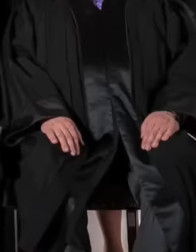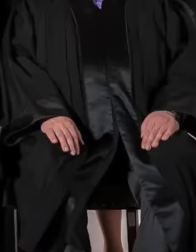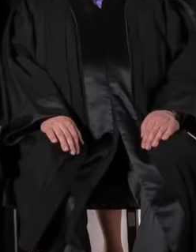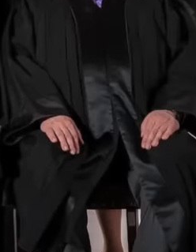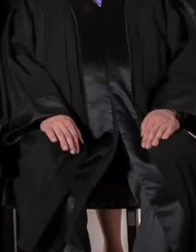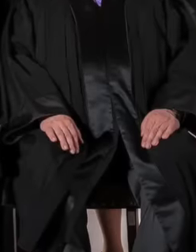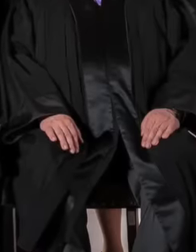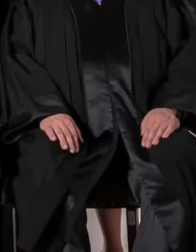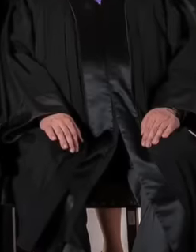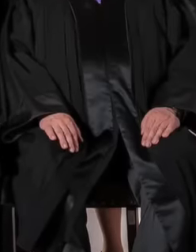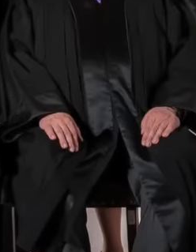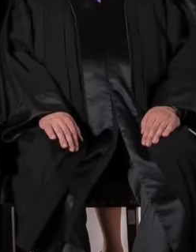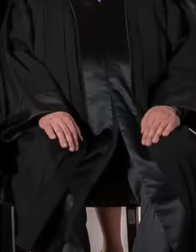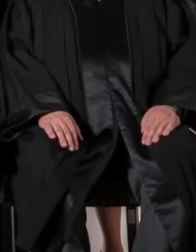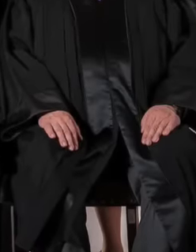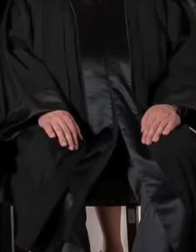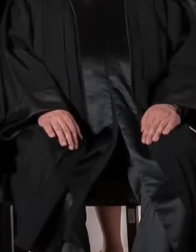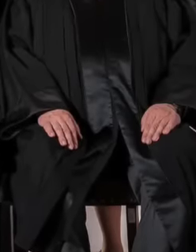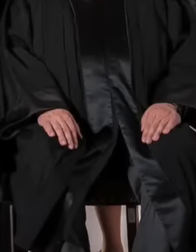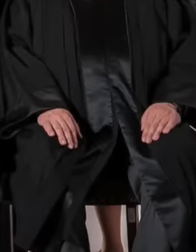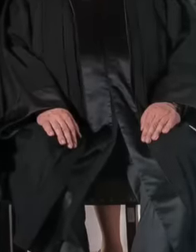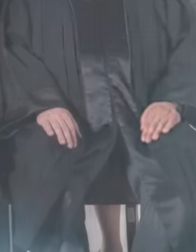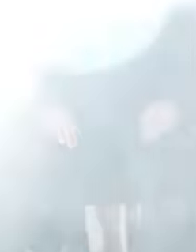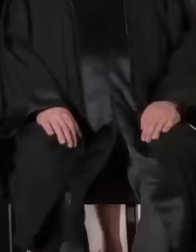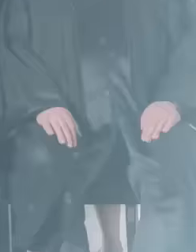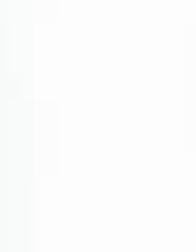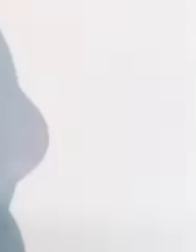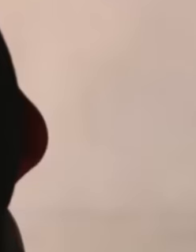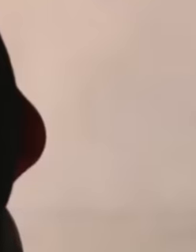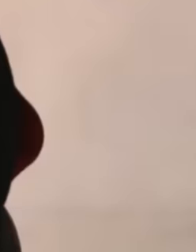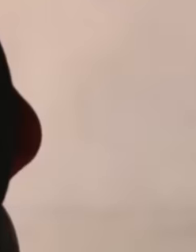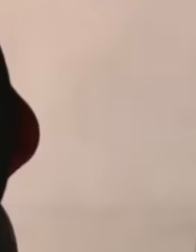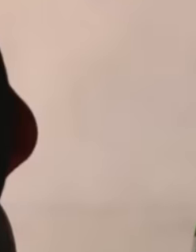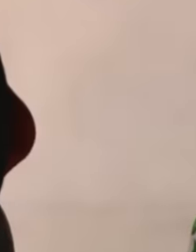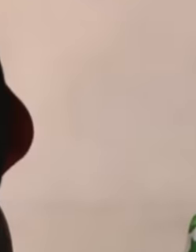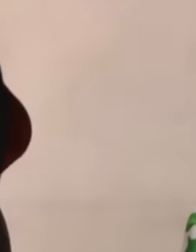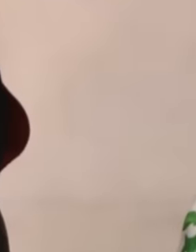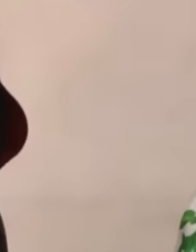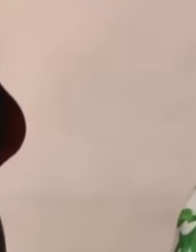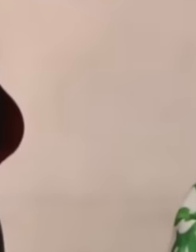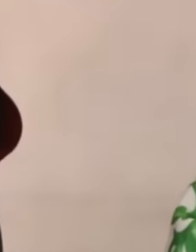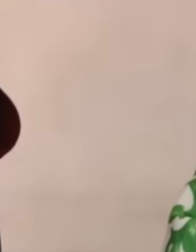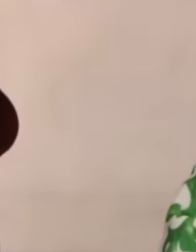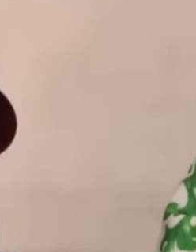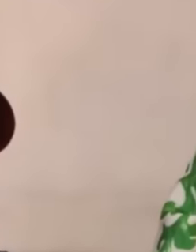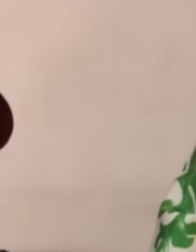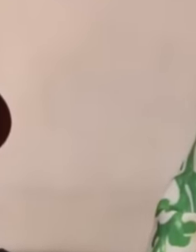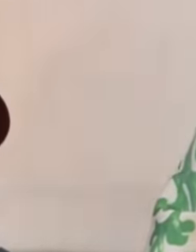magistrates and ministers believed they were owners of the Mexican justice system they only did justice